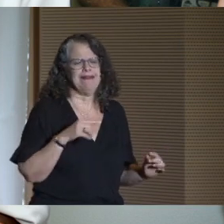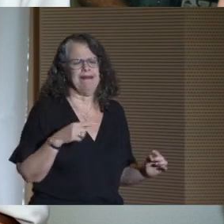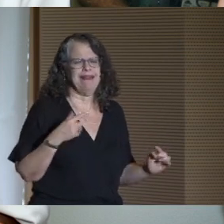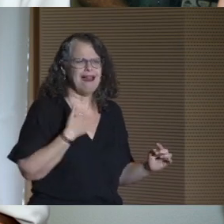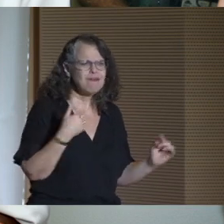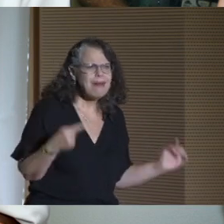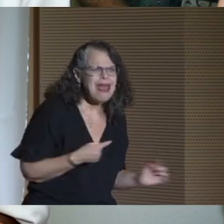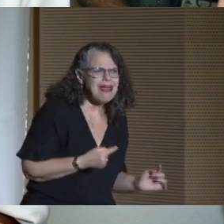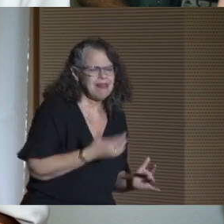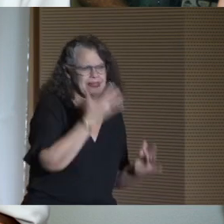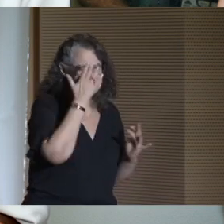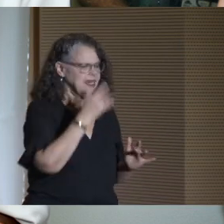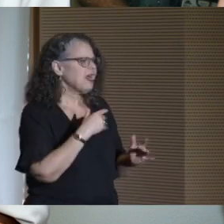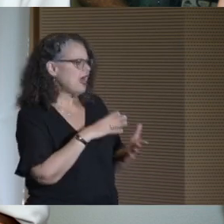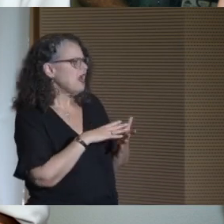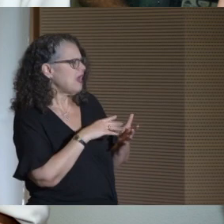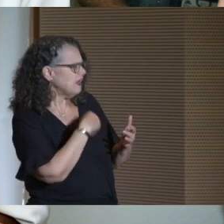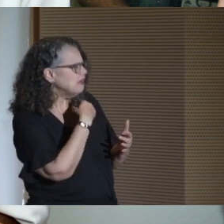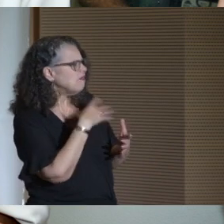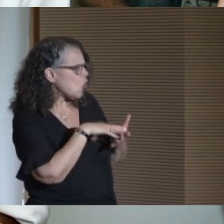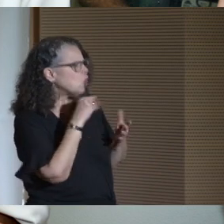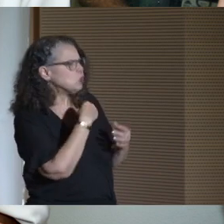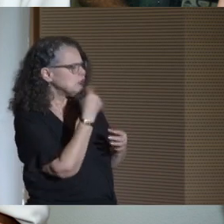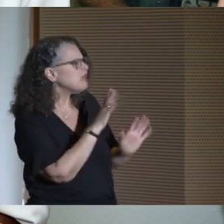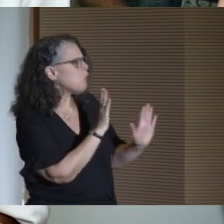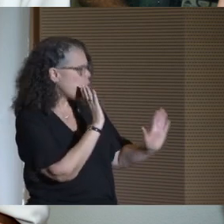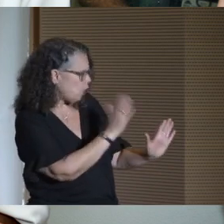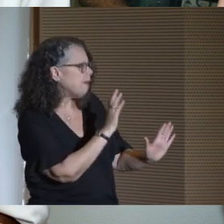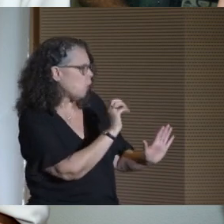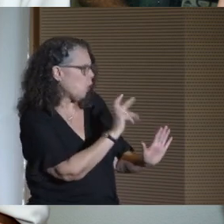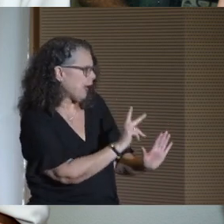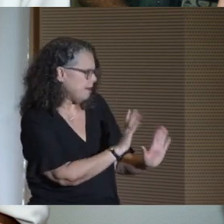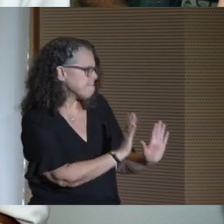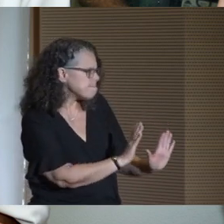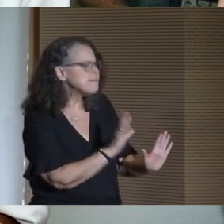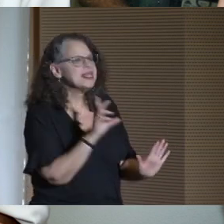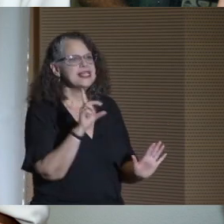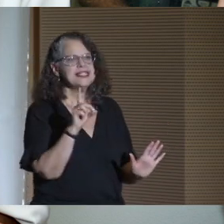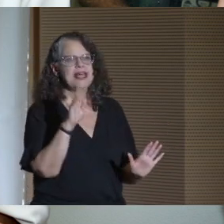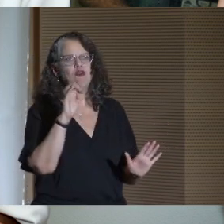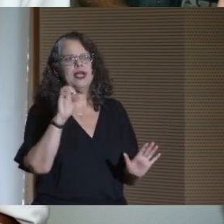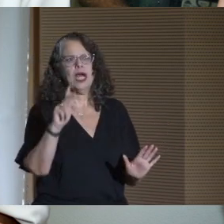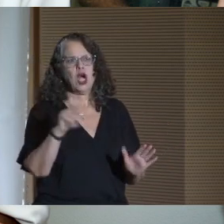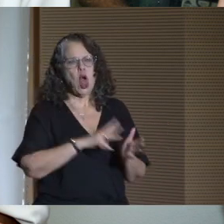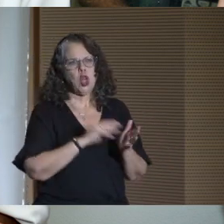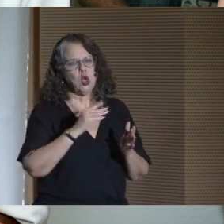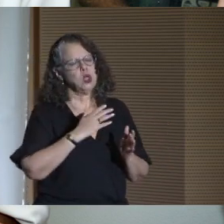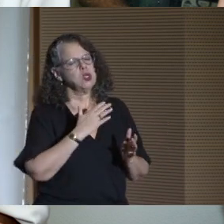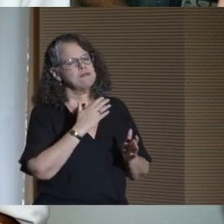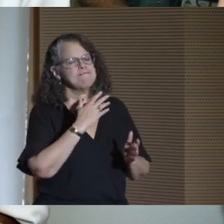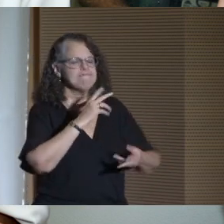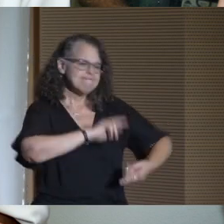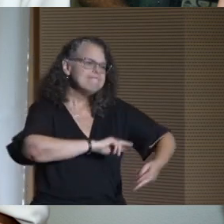"I learned to tell them it's going to be okay." Derick learned compassion.